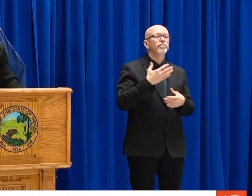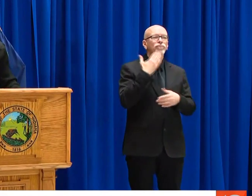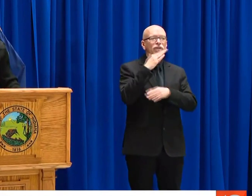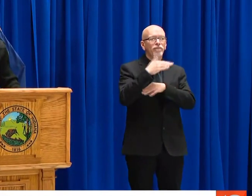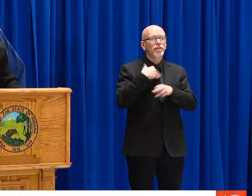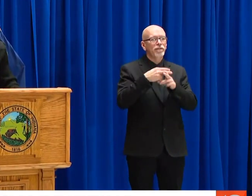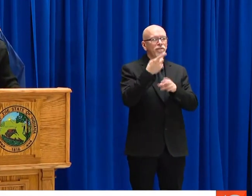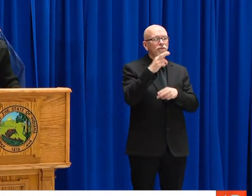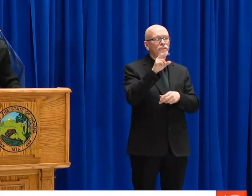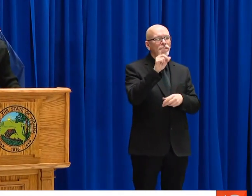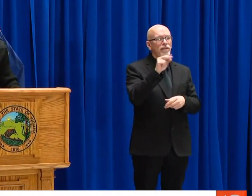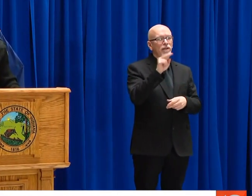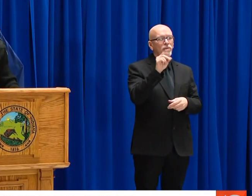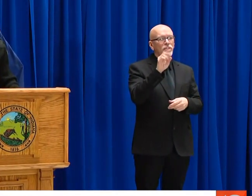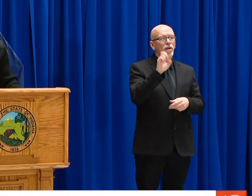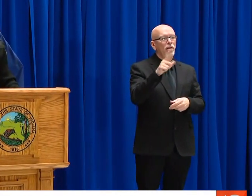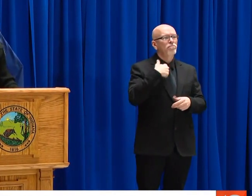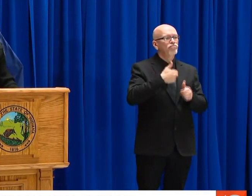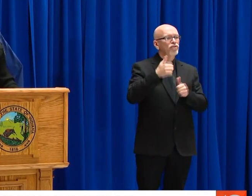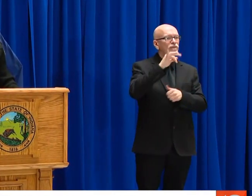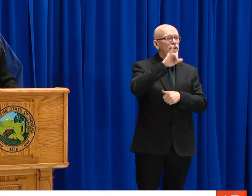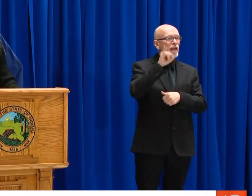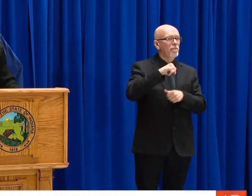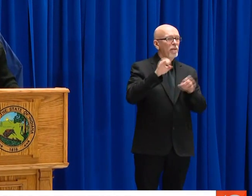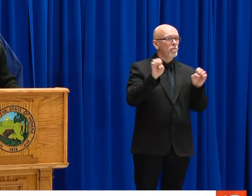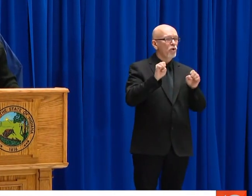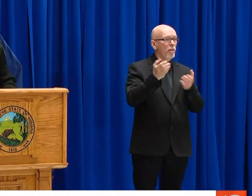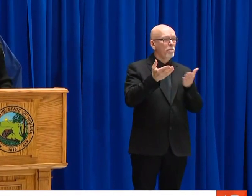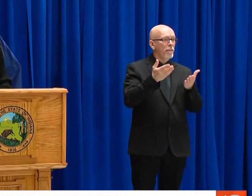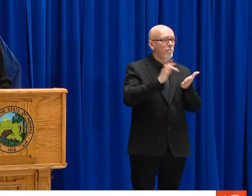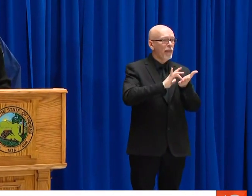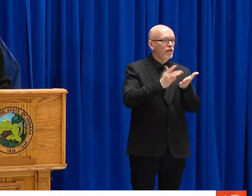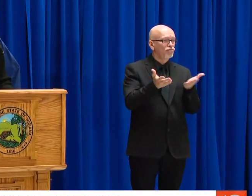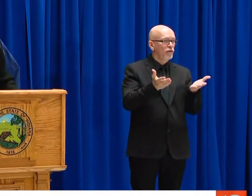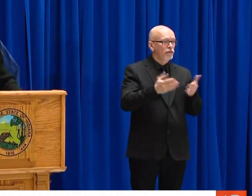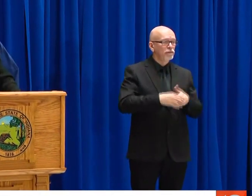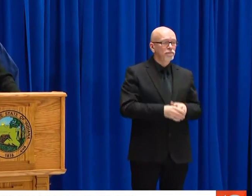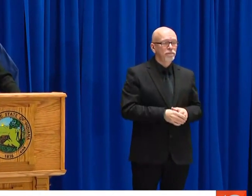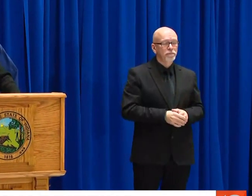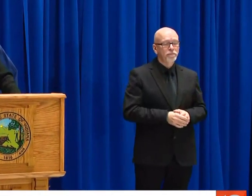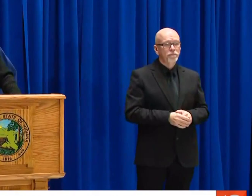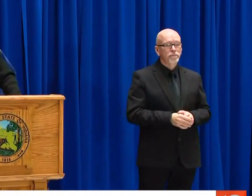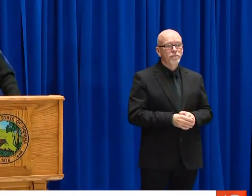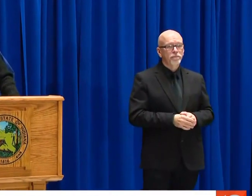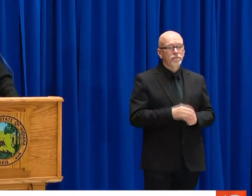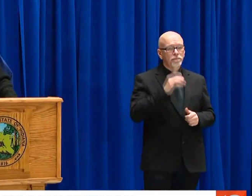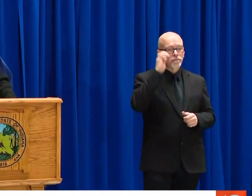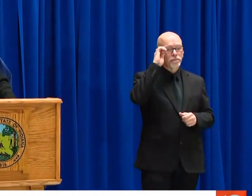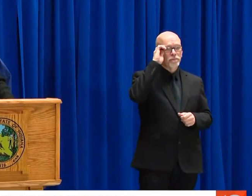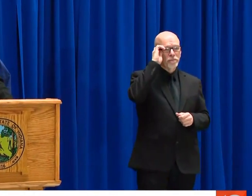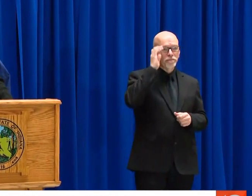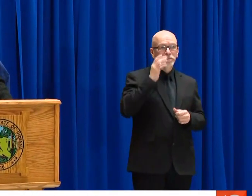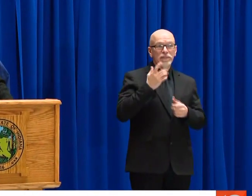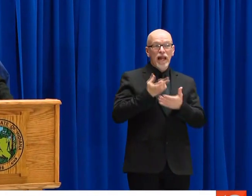OPERATION CENTER PLANNING. THANK YOU VERY MUCH. GOOD AFTERNOON.